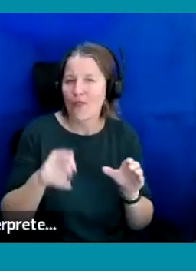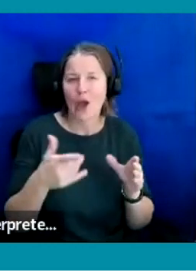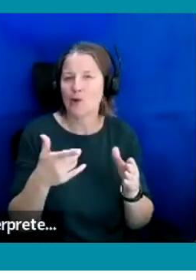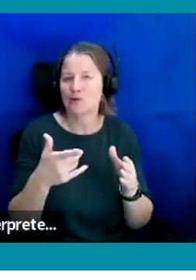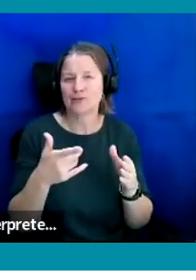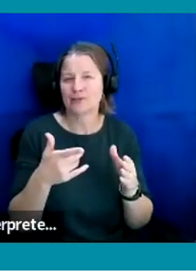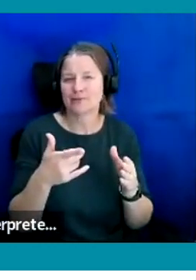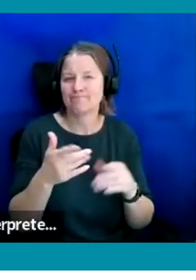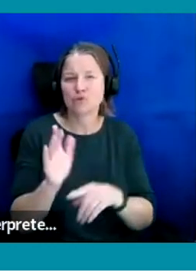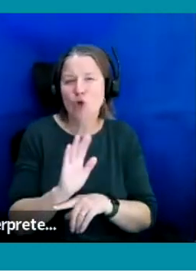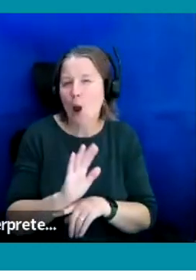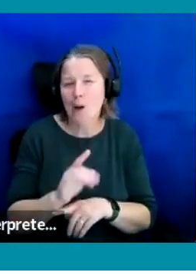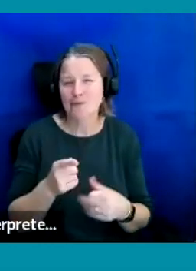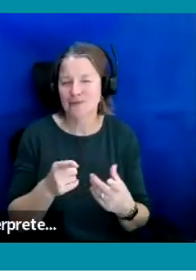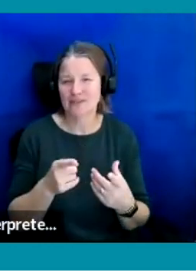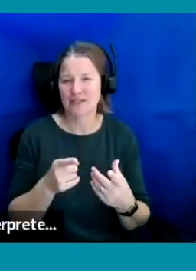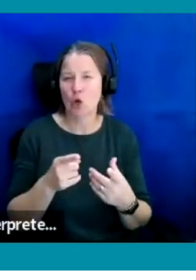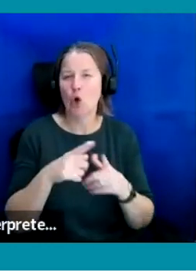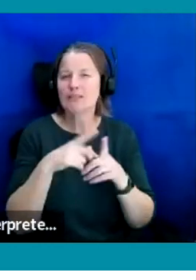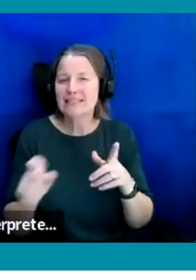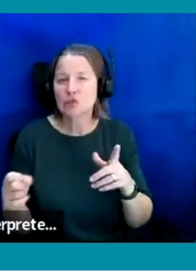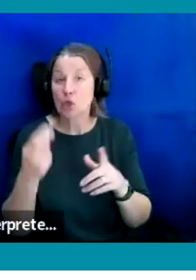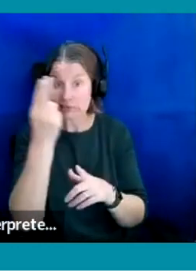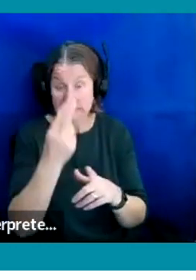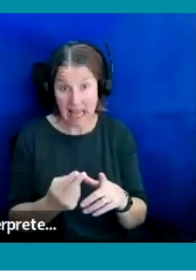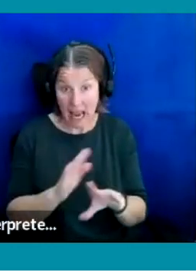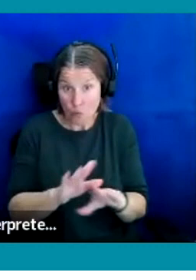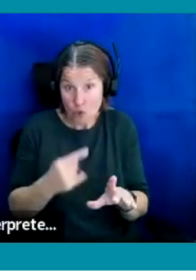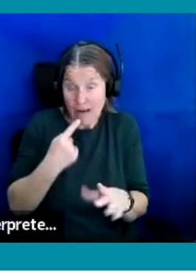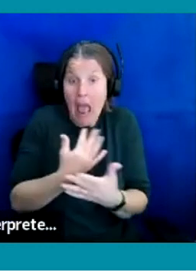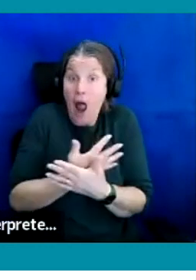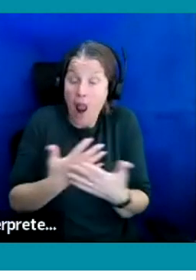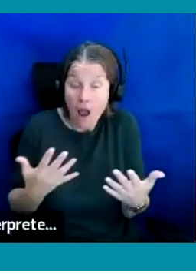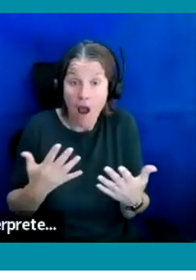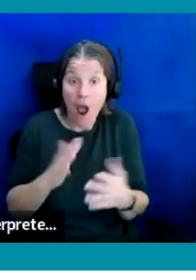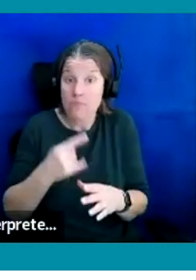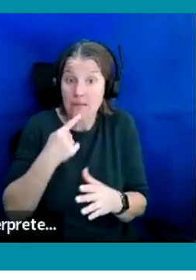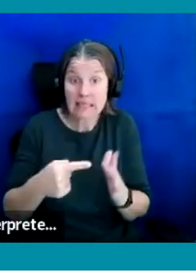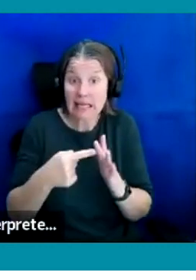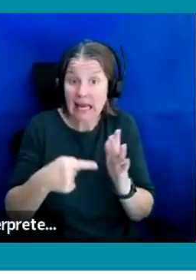digital design roles, but that's not to say that ITV I know daytime might have a little